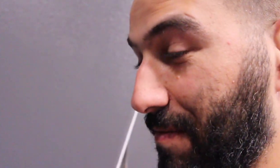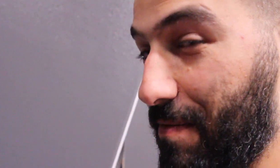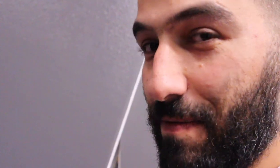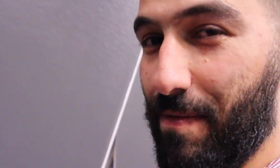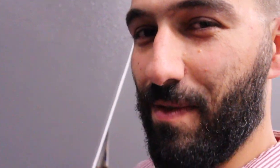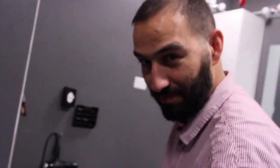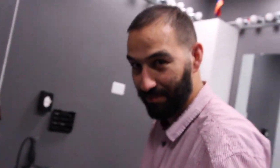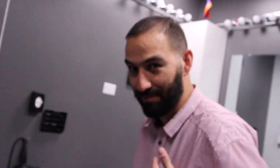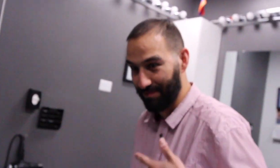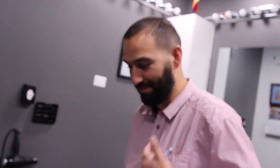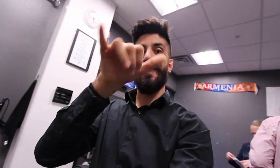Varo: I'm excited! That's all!